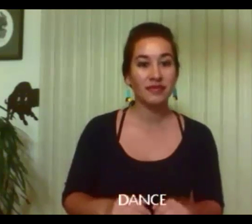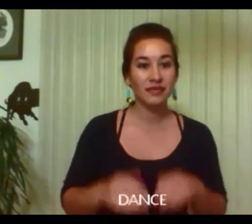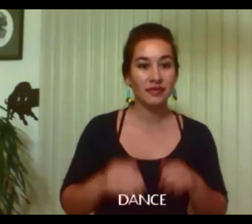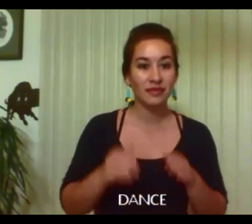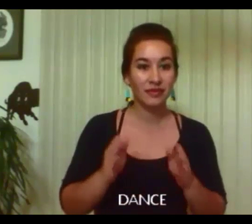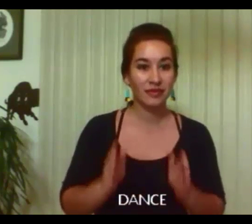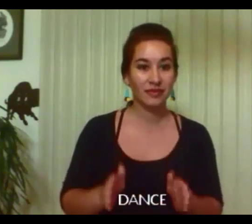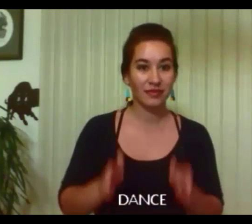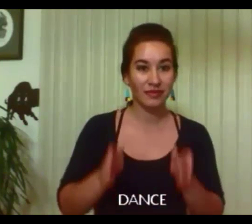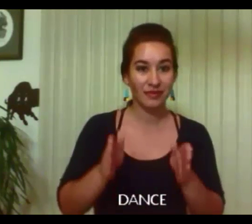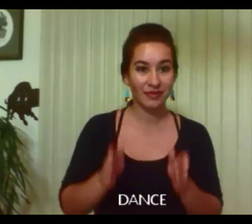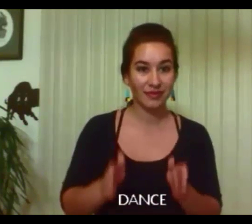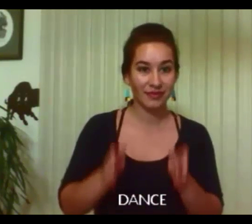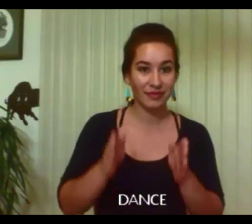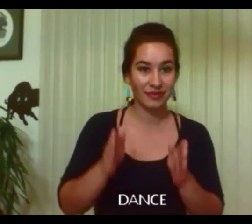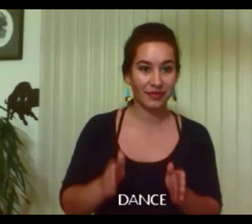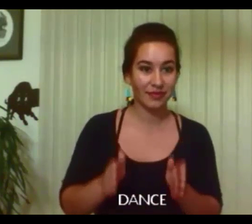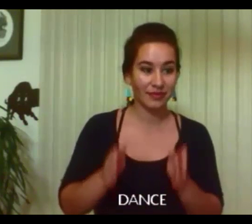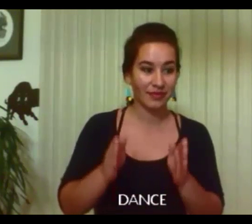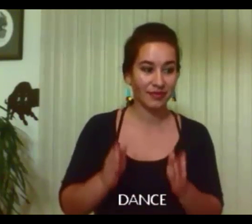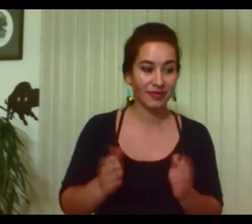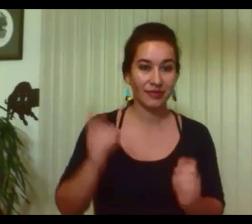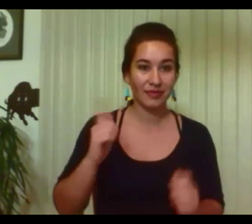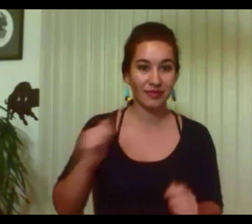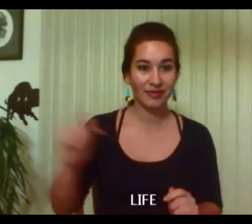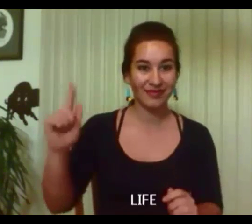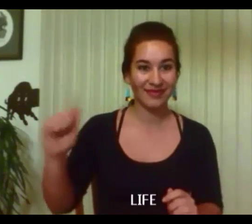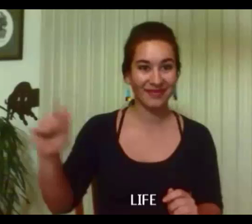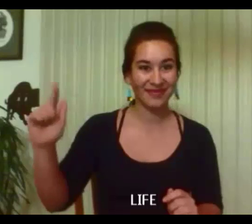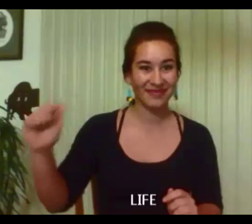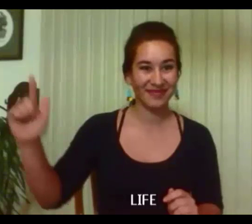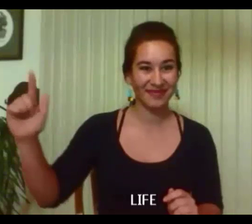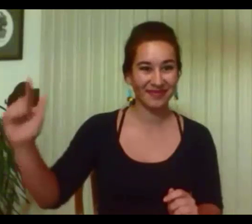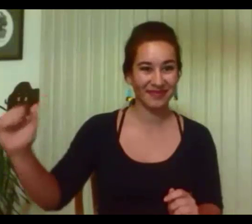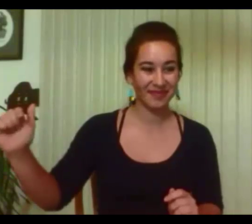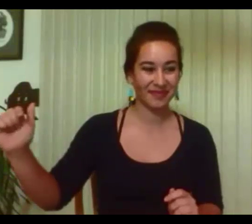Into the Dance of Life